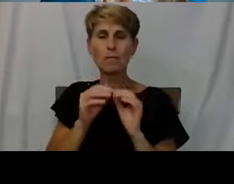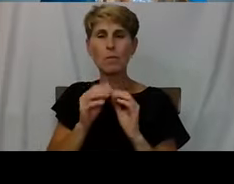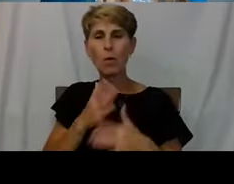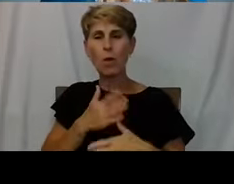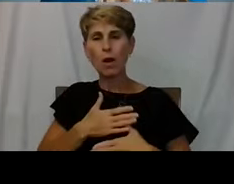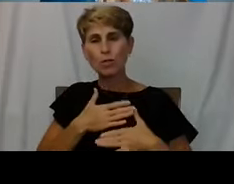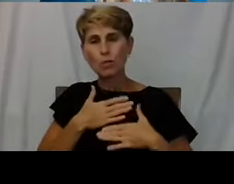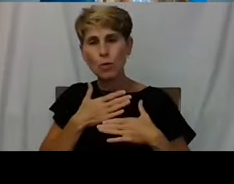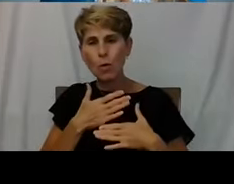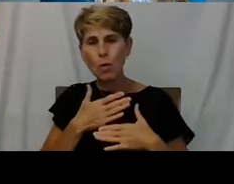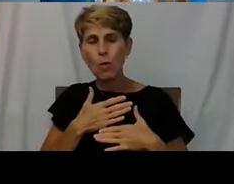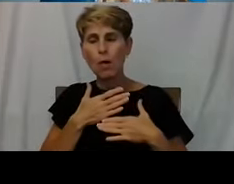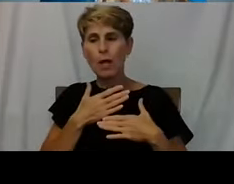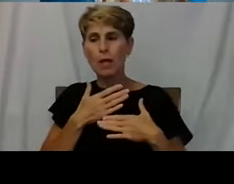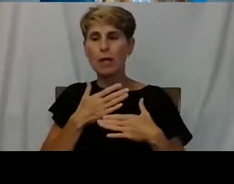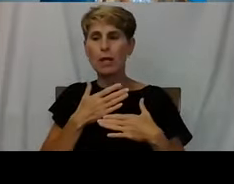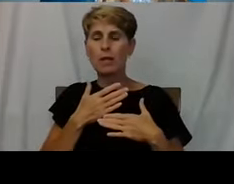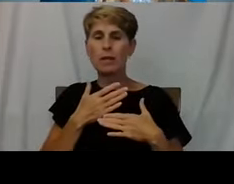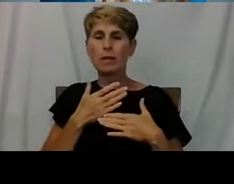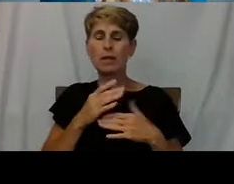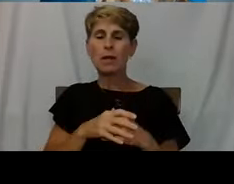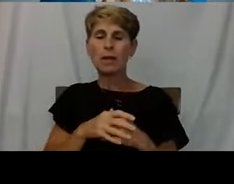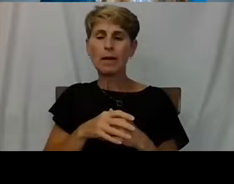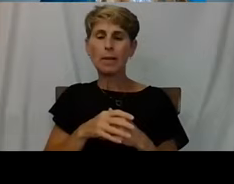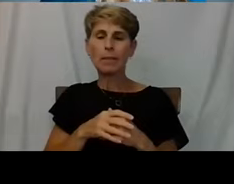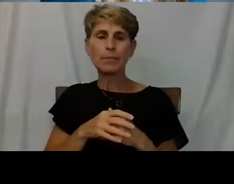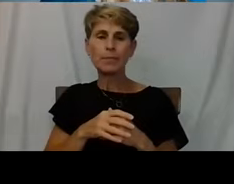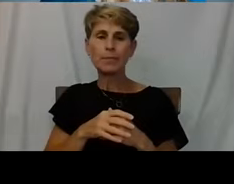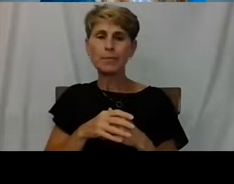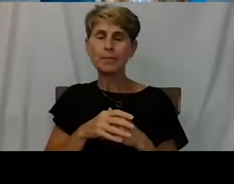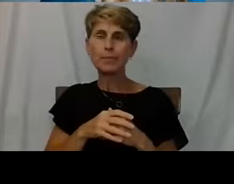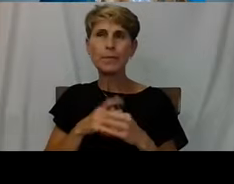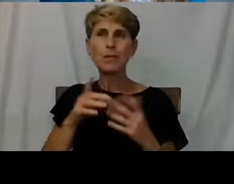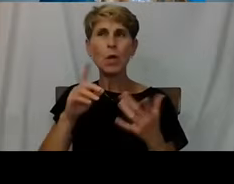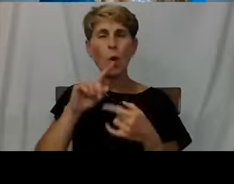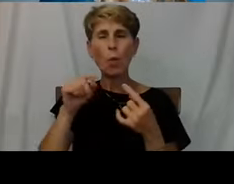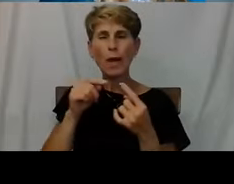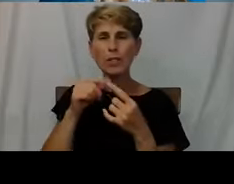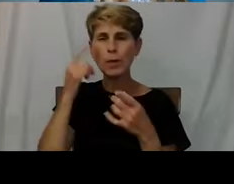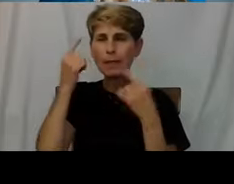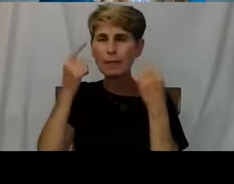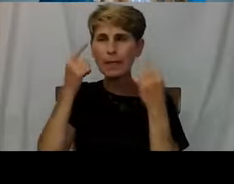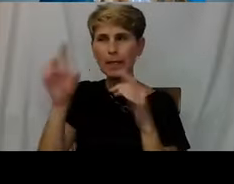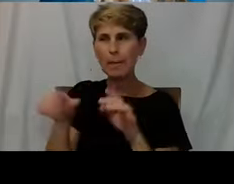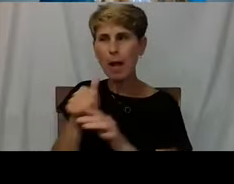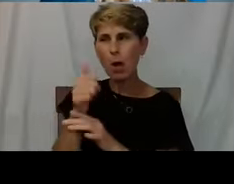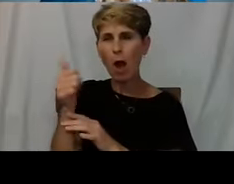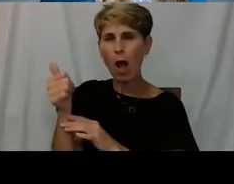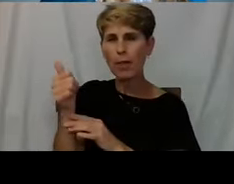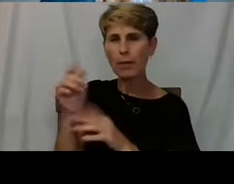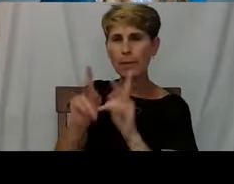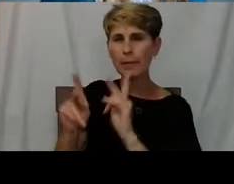And it's achieved by thinking about others and compassion is a great healer.